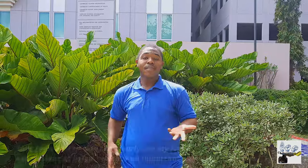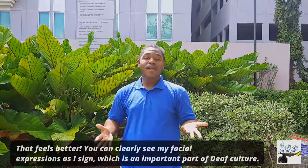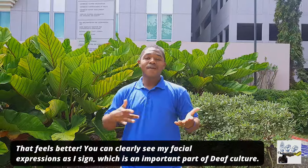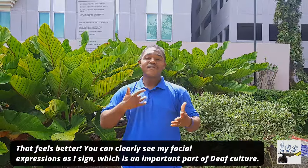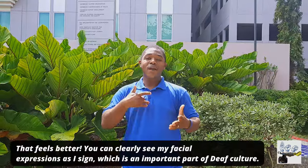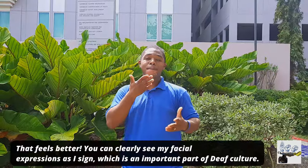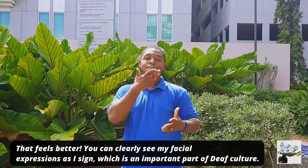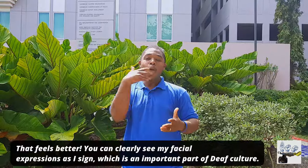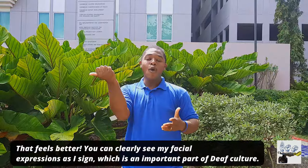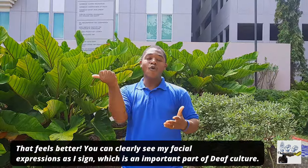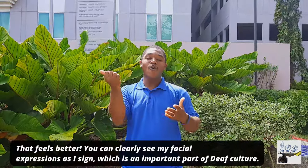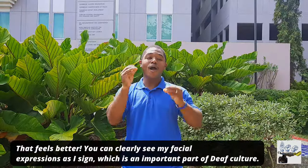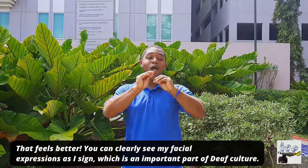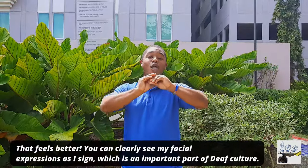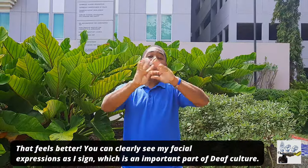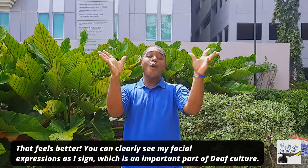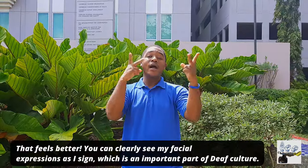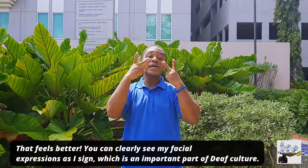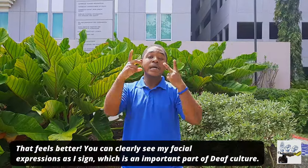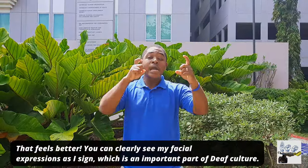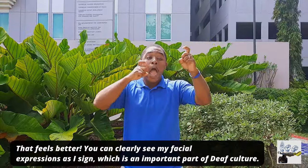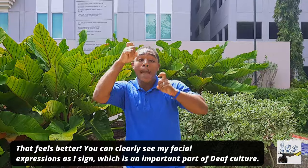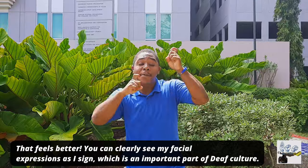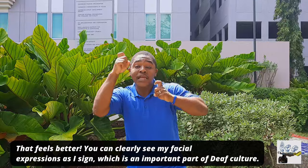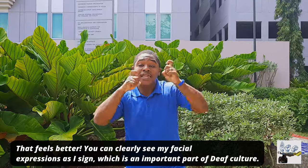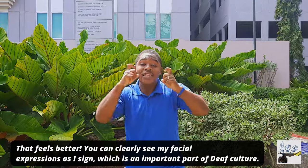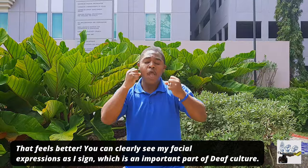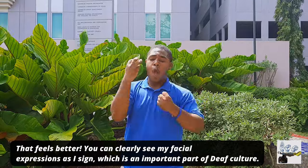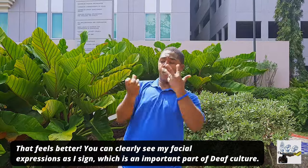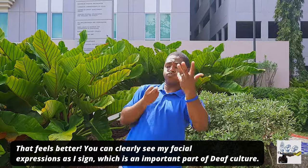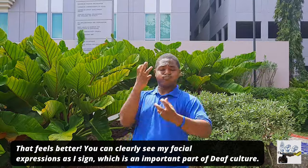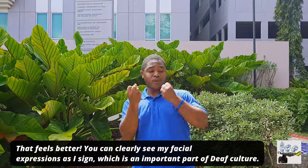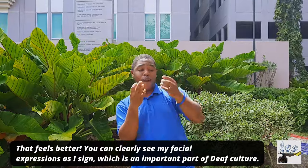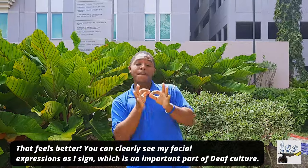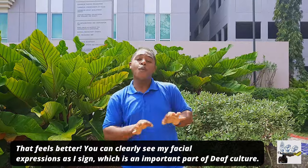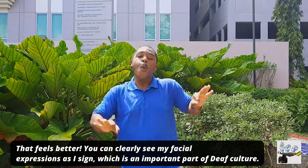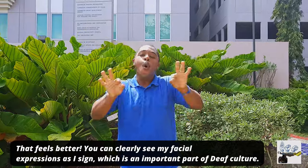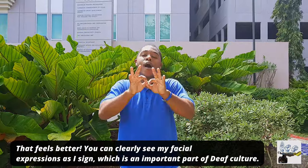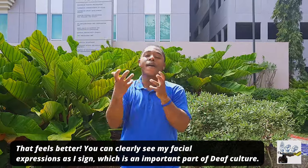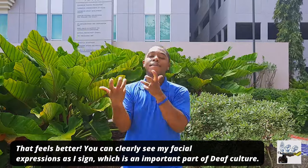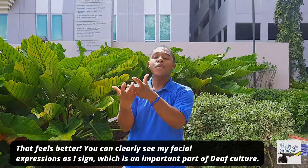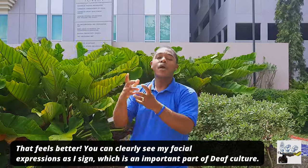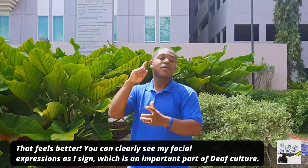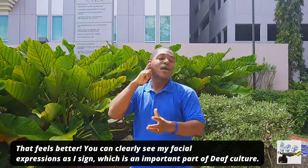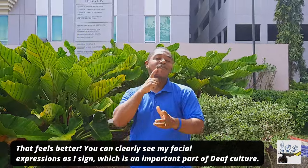that feels better you can clearly see my facial expressions as I sign which is an important part